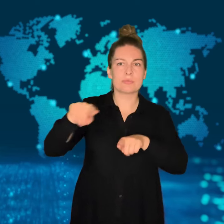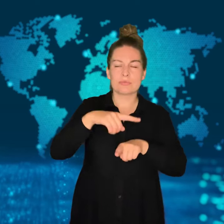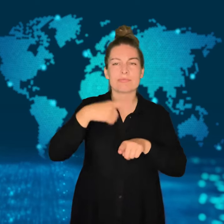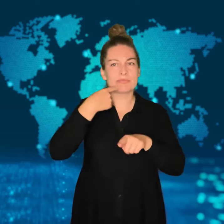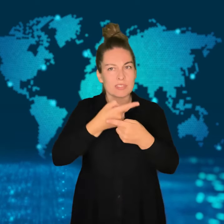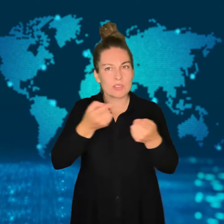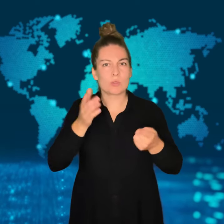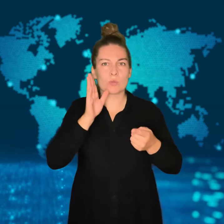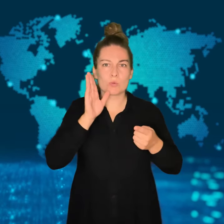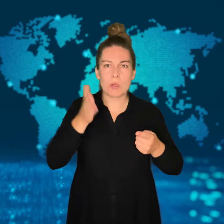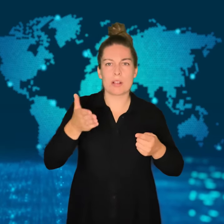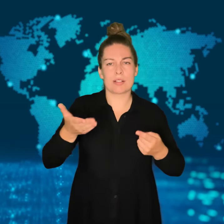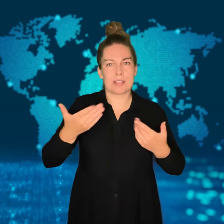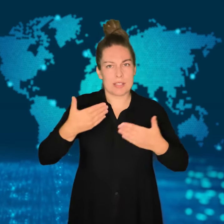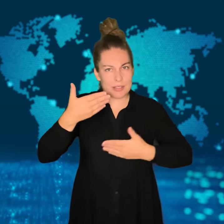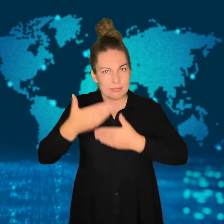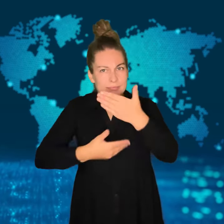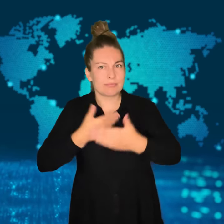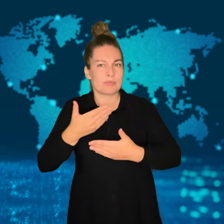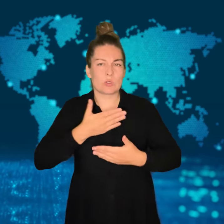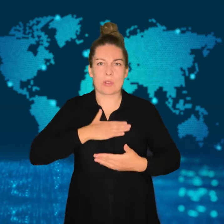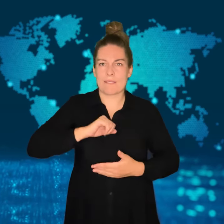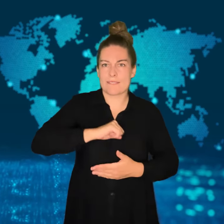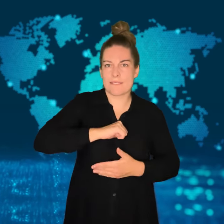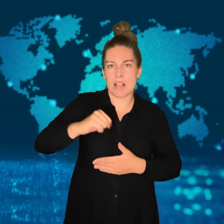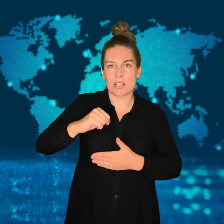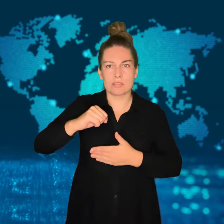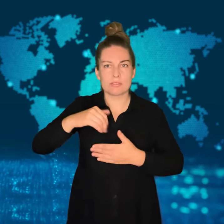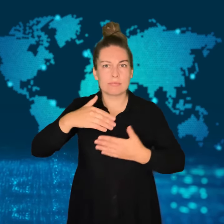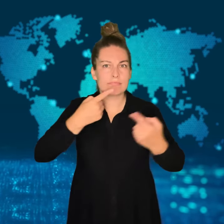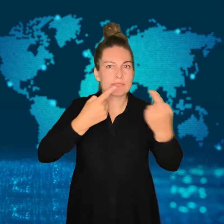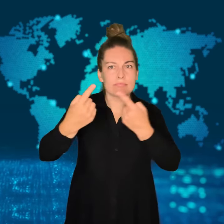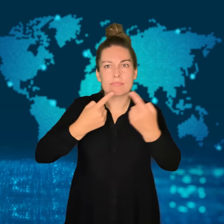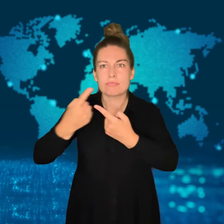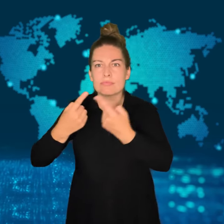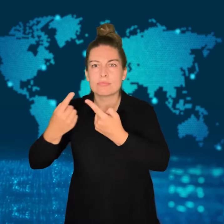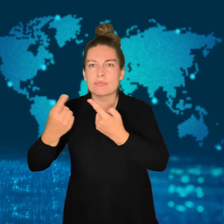Several agencies and Councils have said they will work to